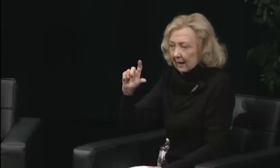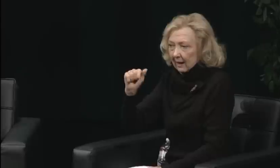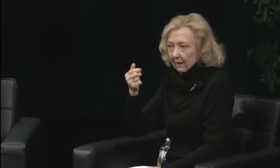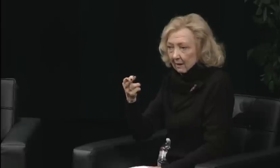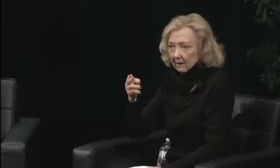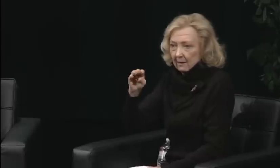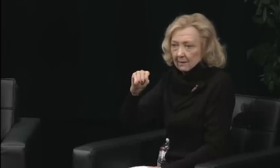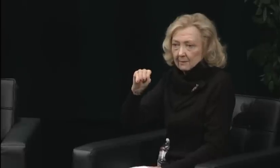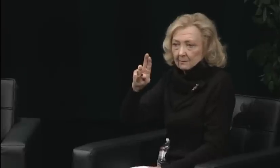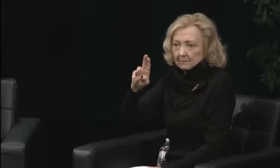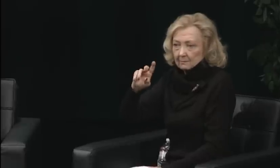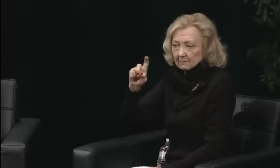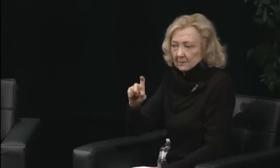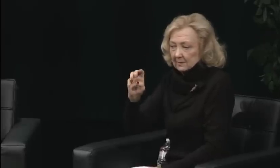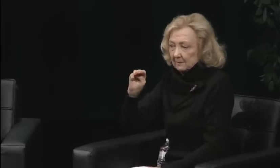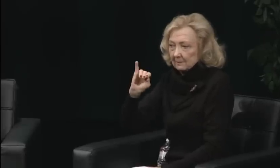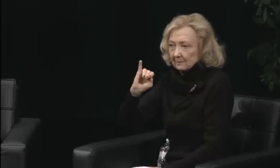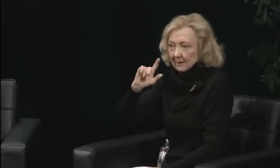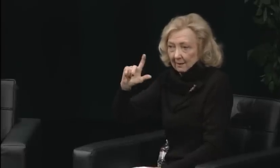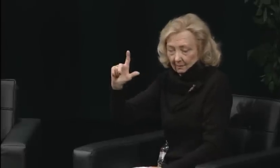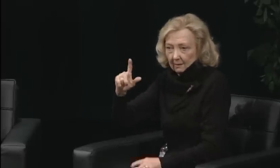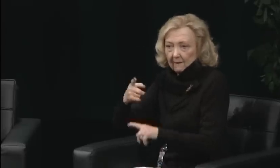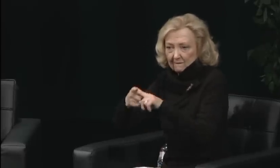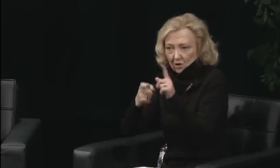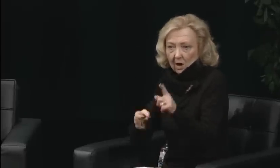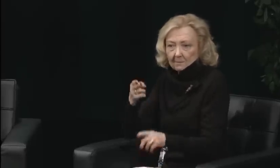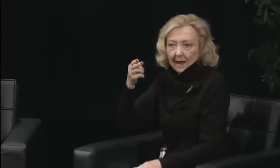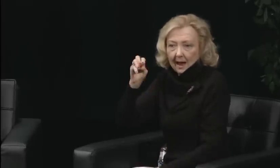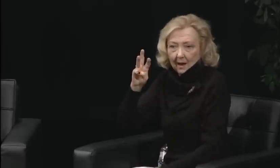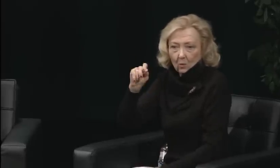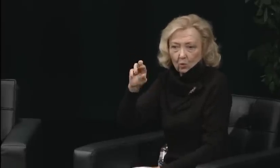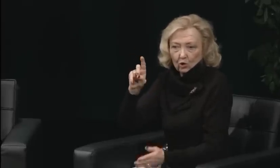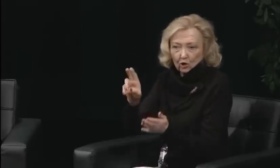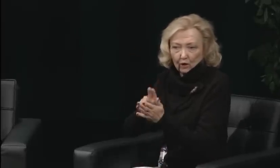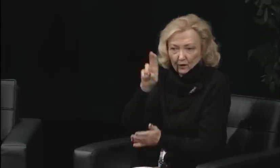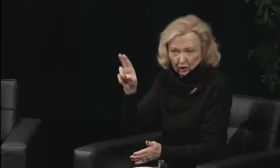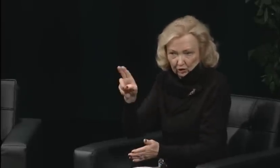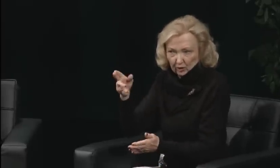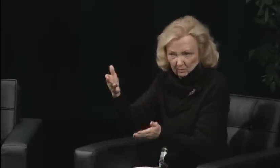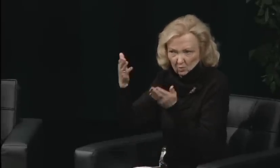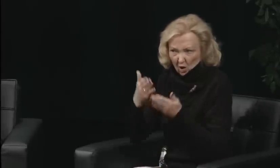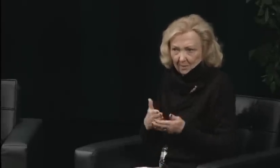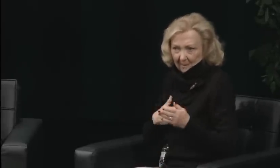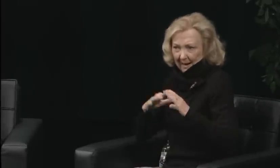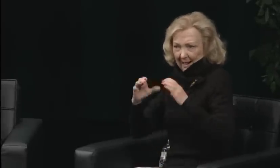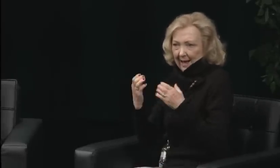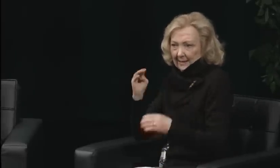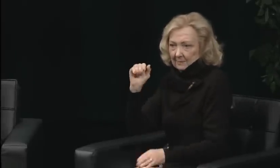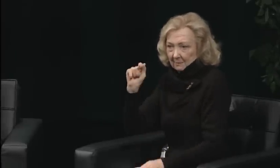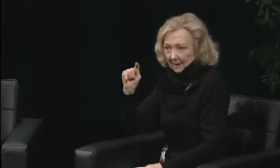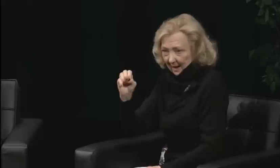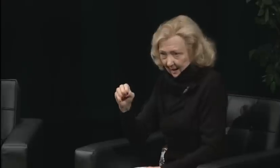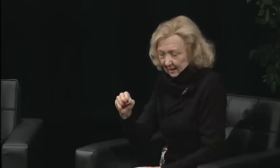I'd like to know to what extent were you involved with the Deaf President Now